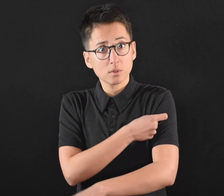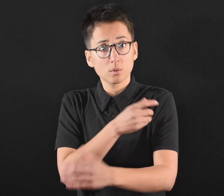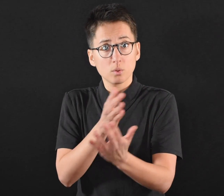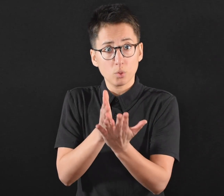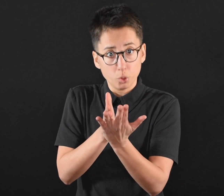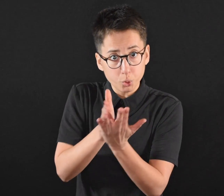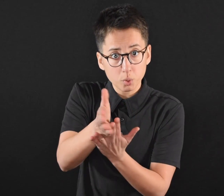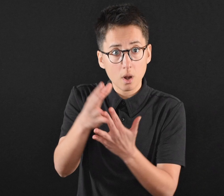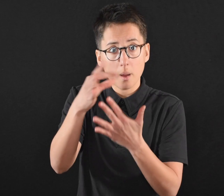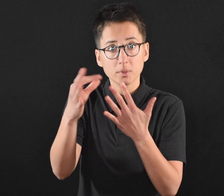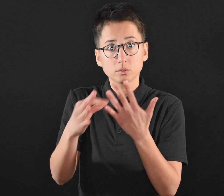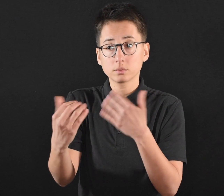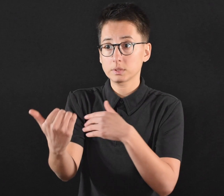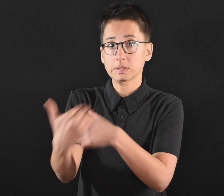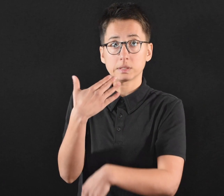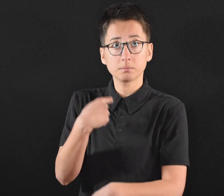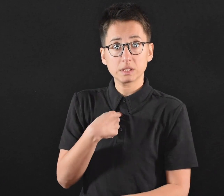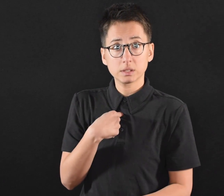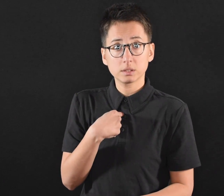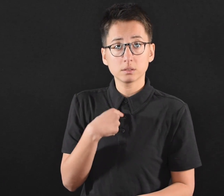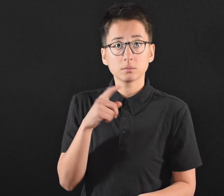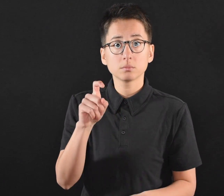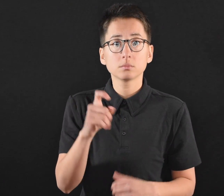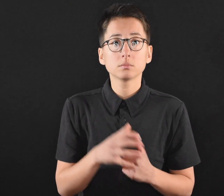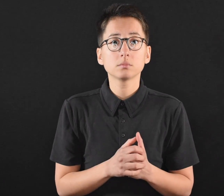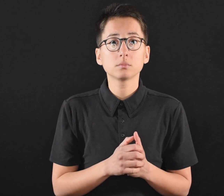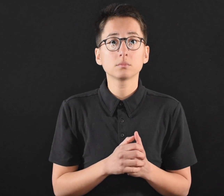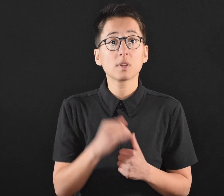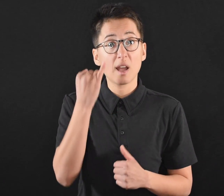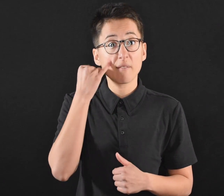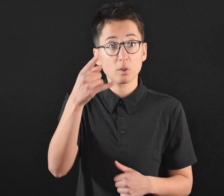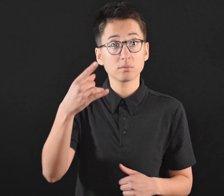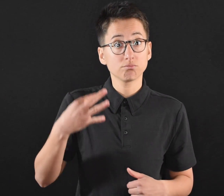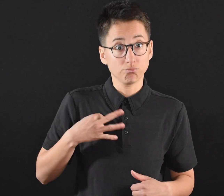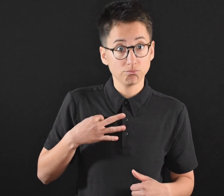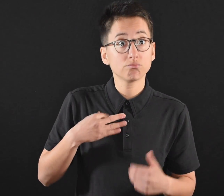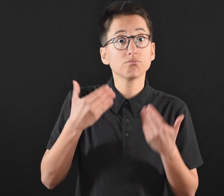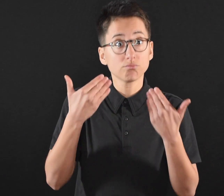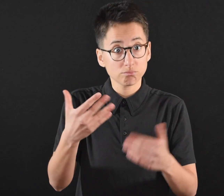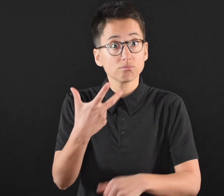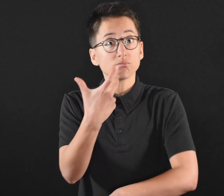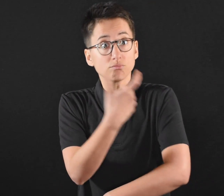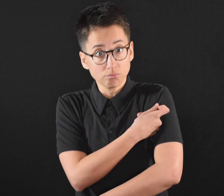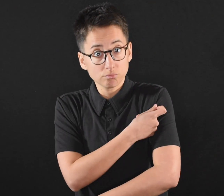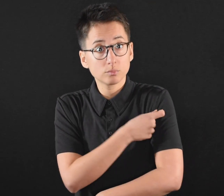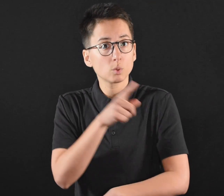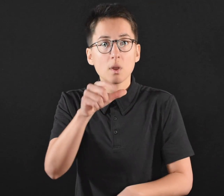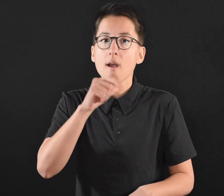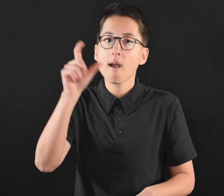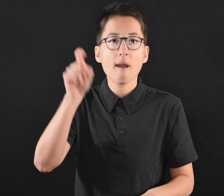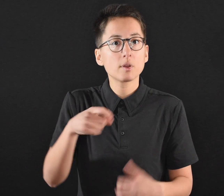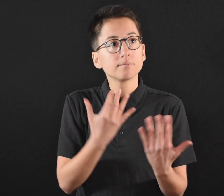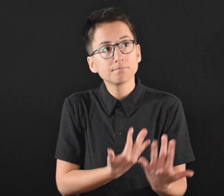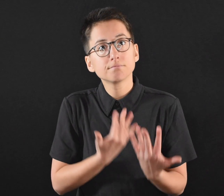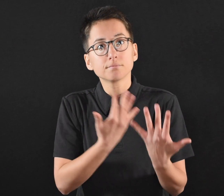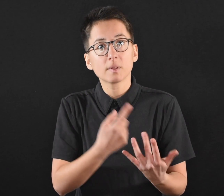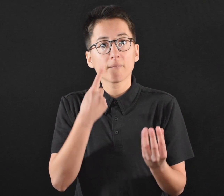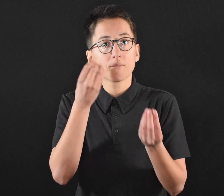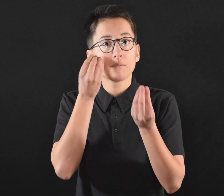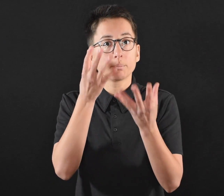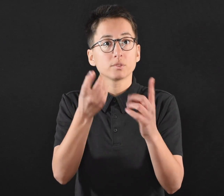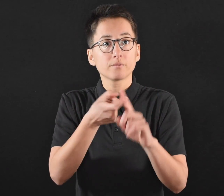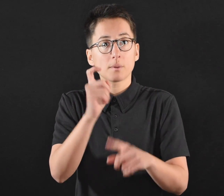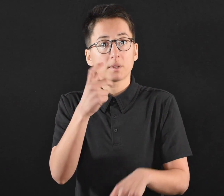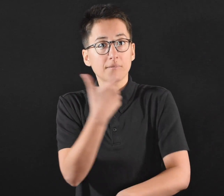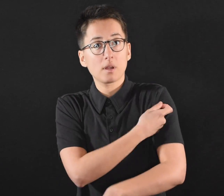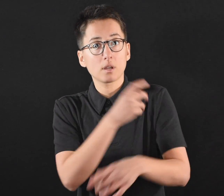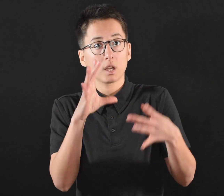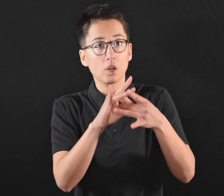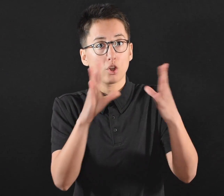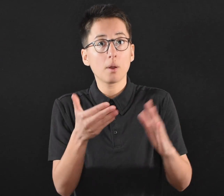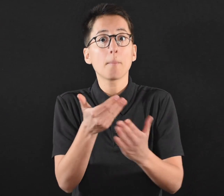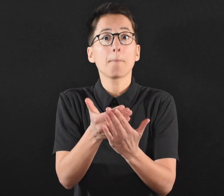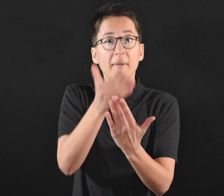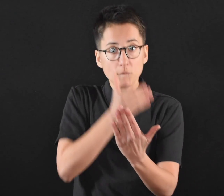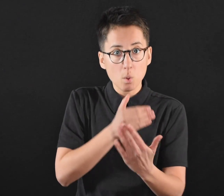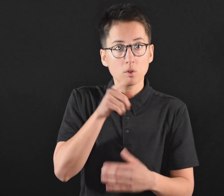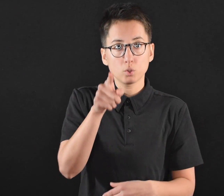Minnesotans where they are and make sure everyone will have somewhere to go when it’s their